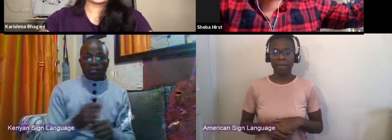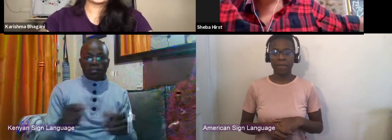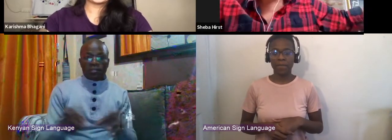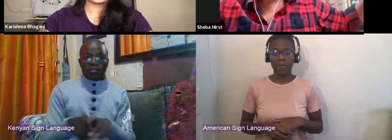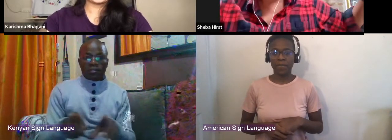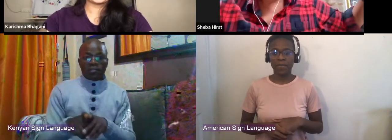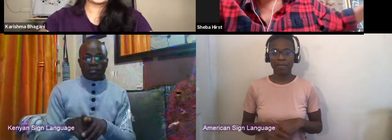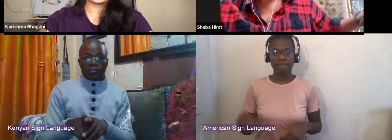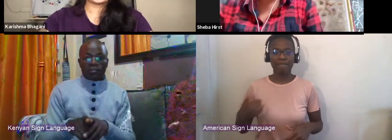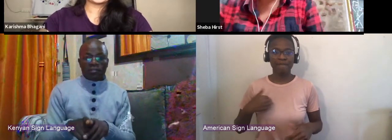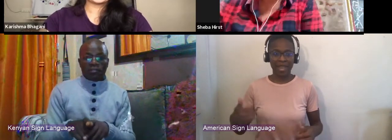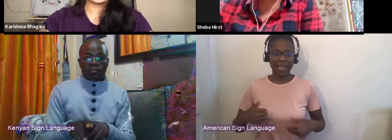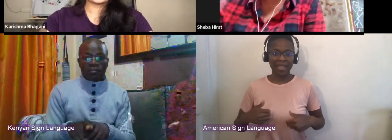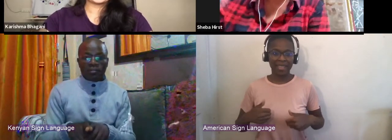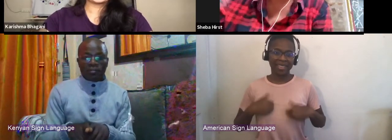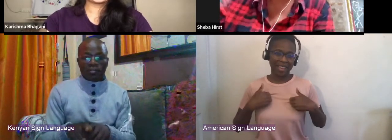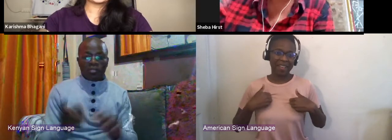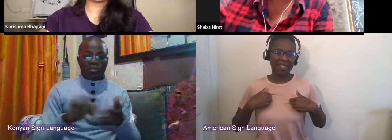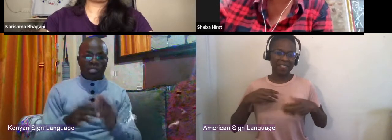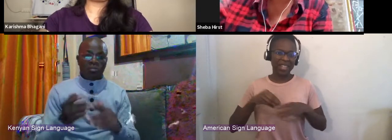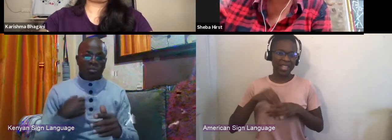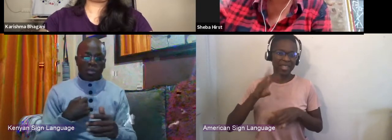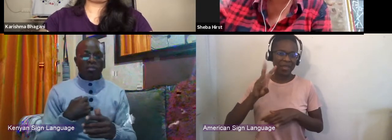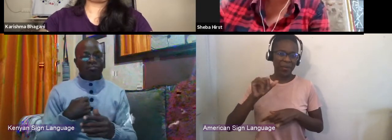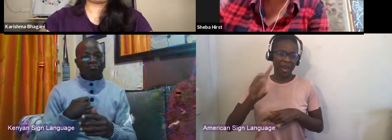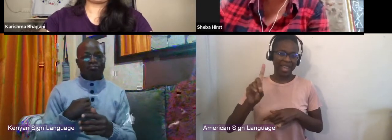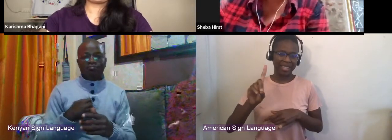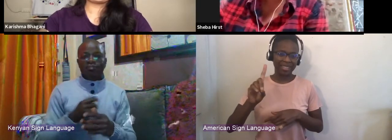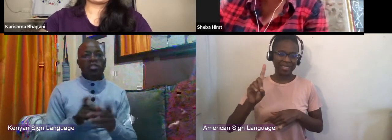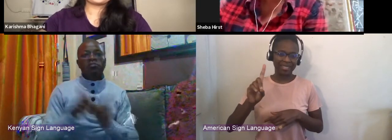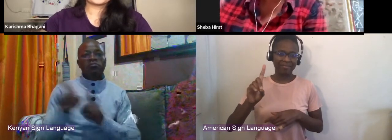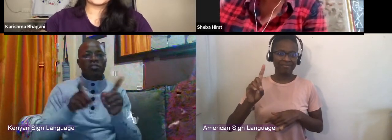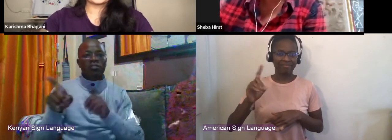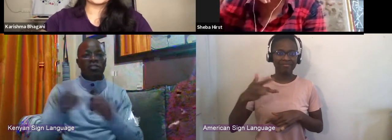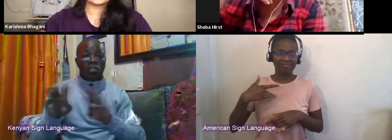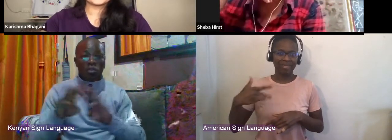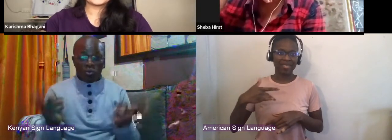We live out in the wild a bit. So, there's always a little bit of wildlife yet trying to do something.